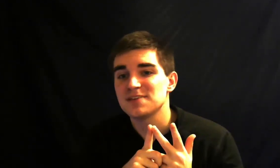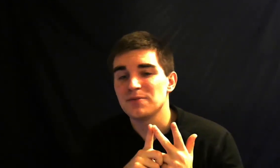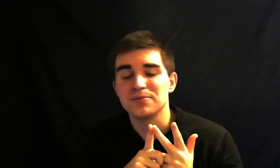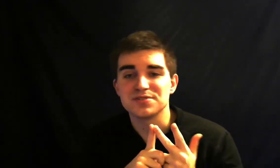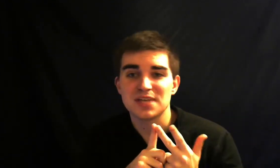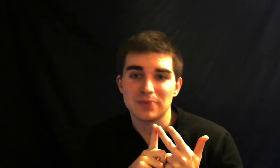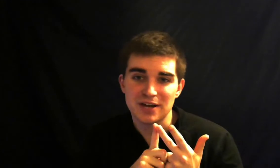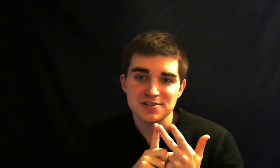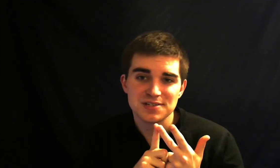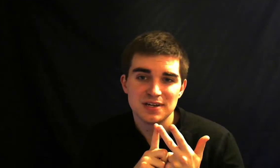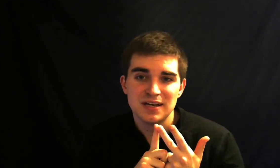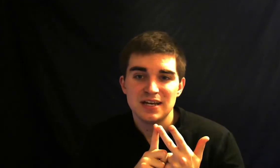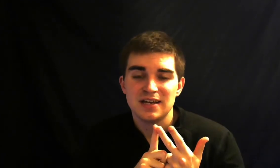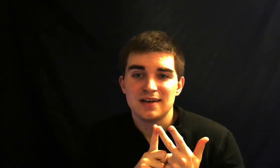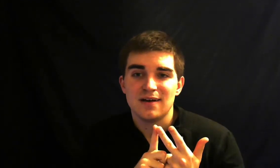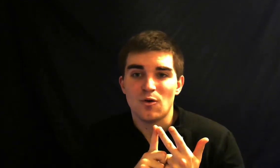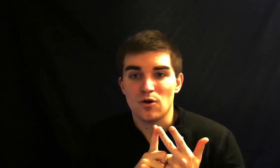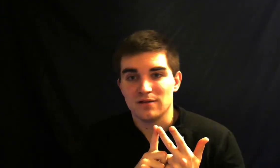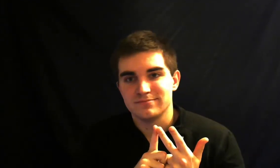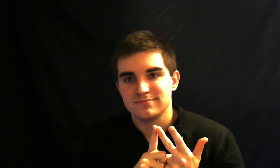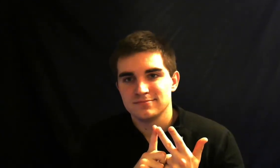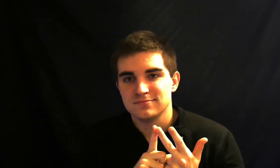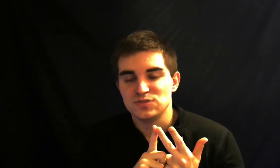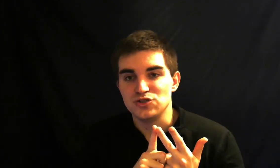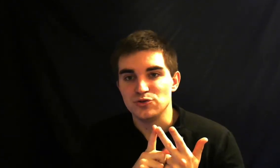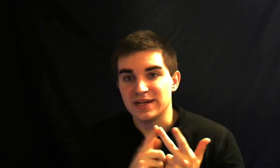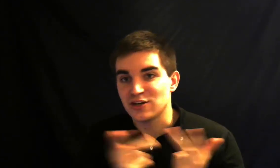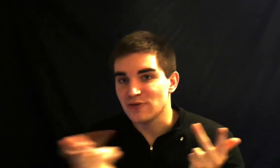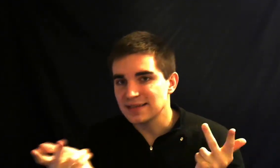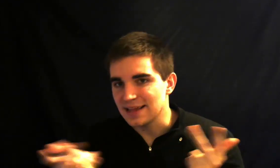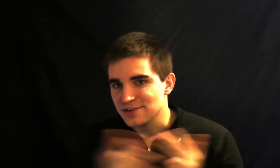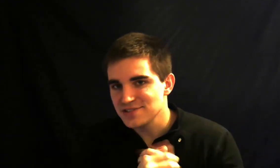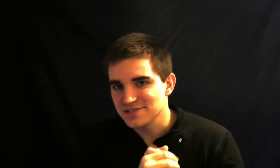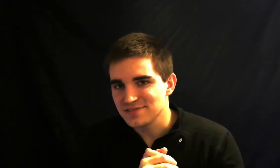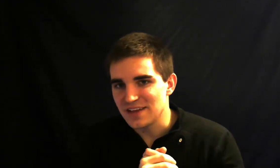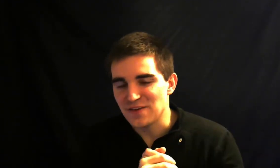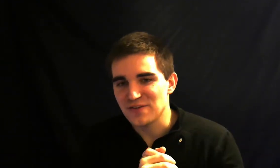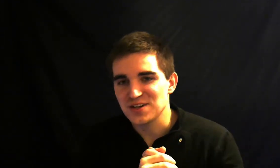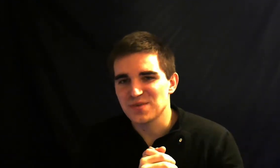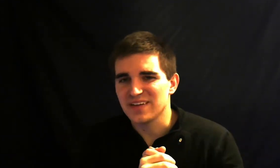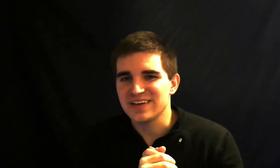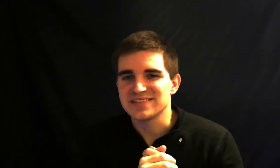people skip letters or - incorrect letters in their fingerspelling is that